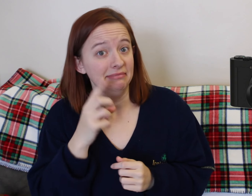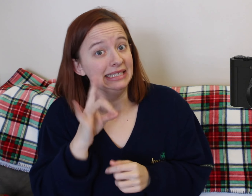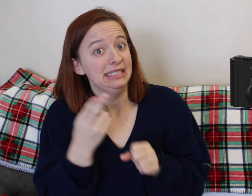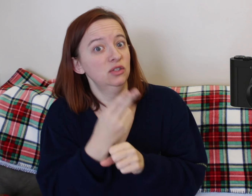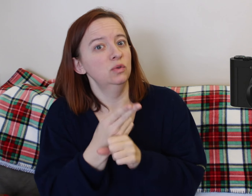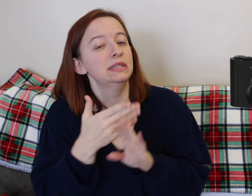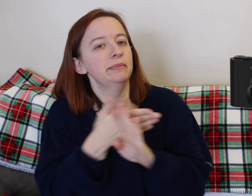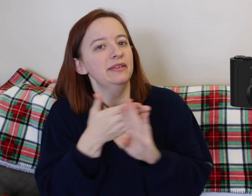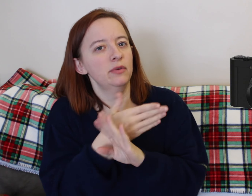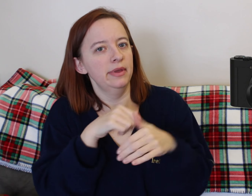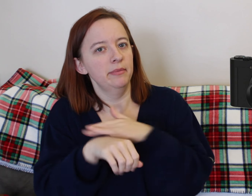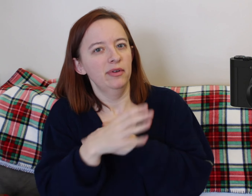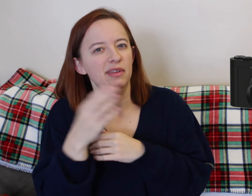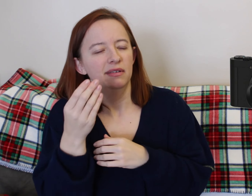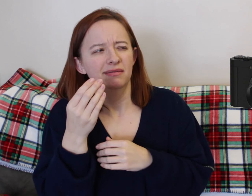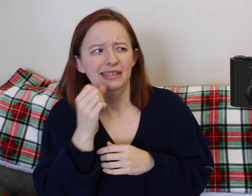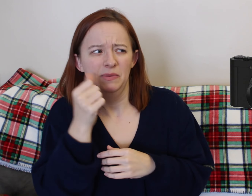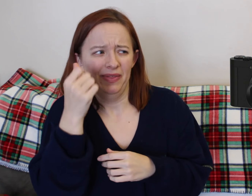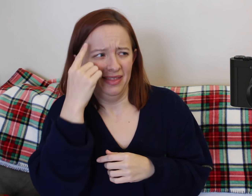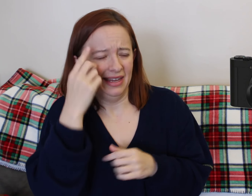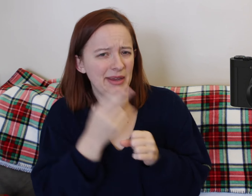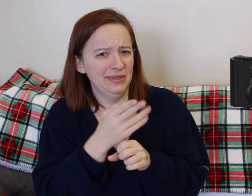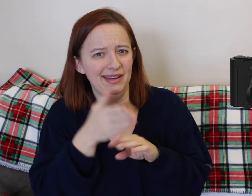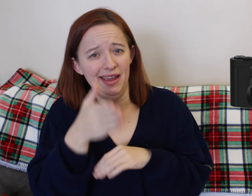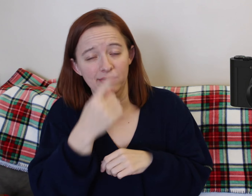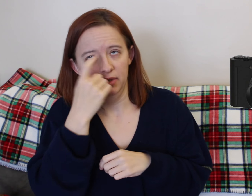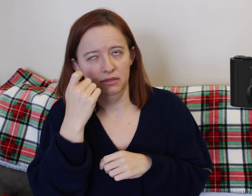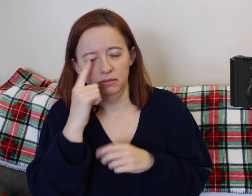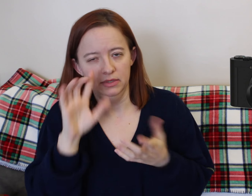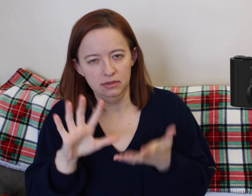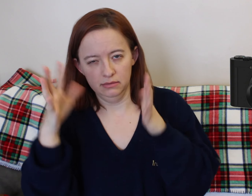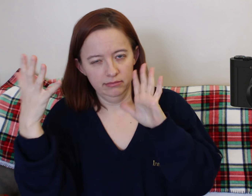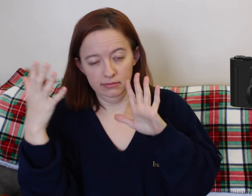Yes, if you want to film your birth before or after, yes obviously bring it.